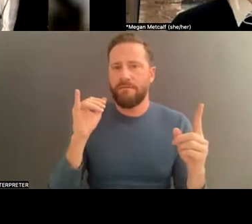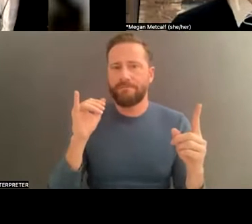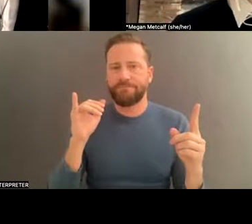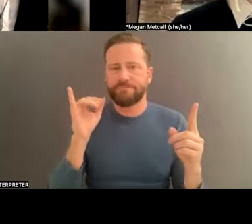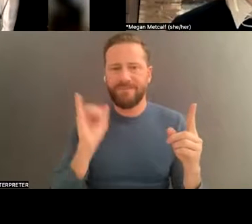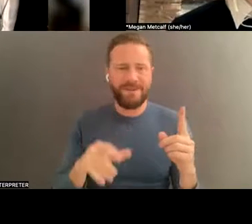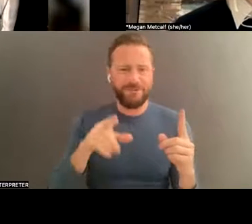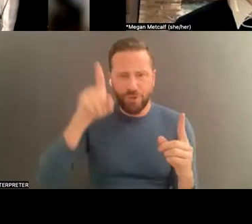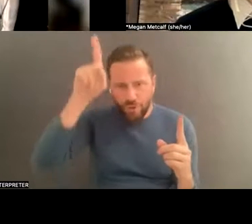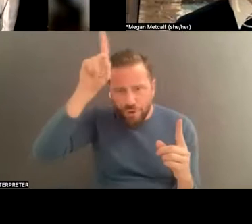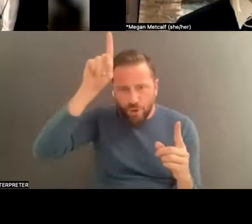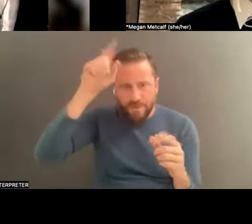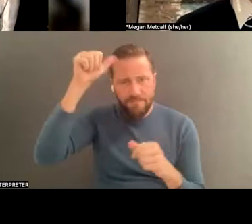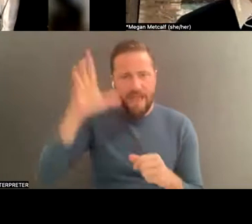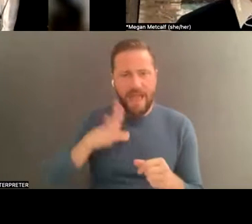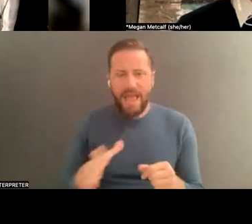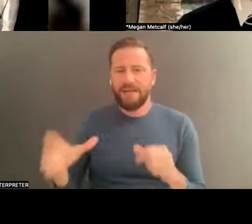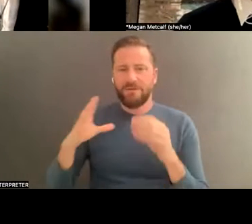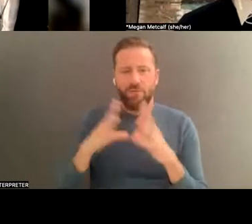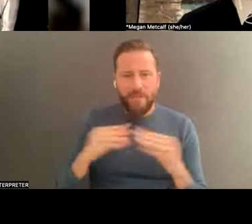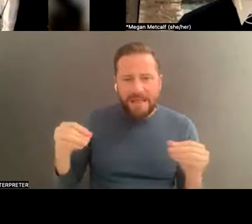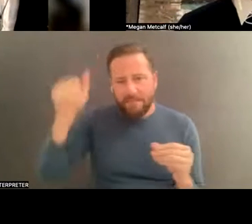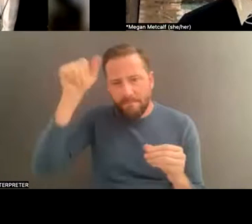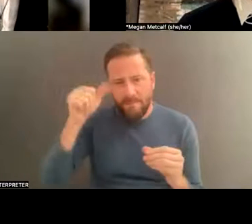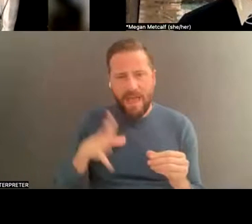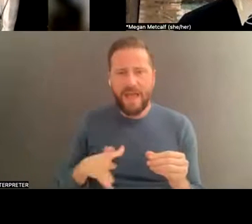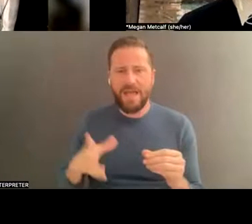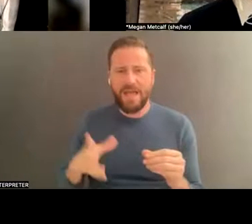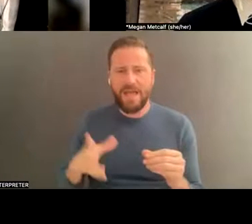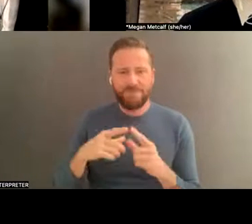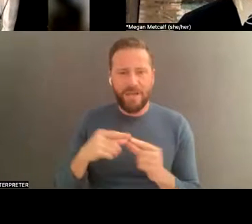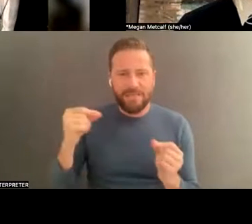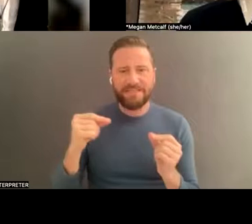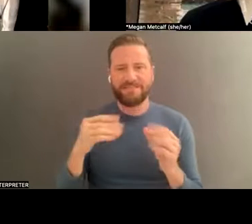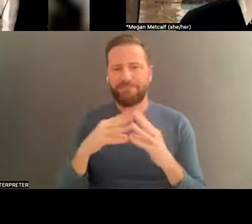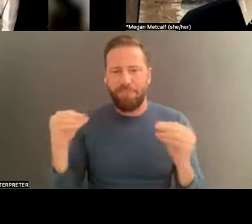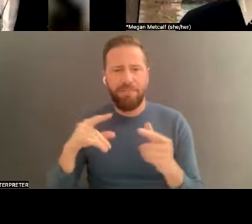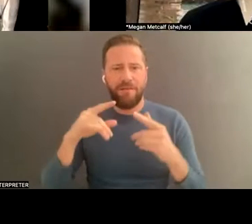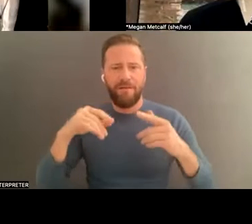a Japanese guy, a guy from Romania and they're all sleeping in my bedroom, we'd go